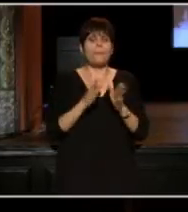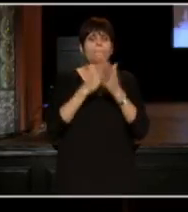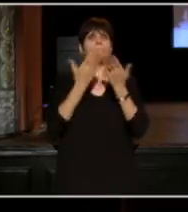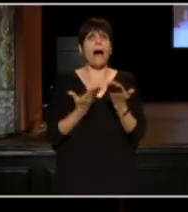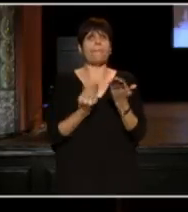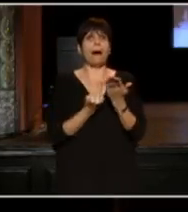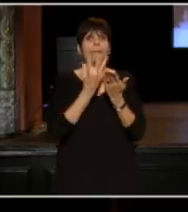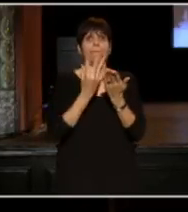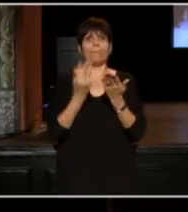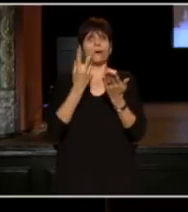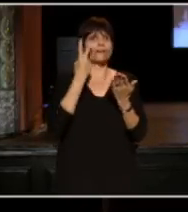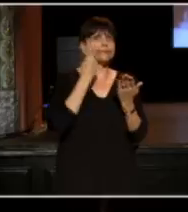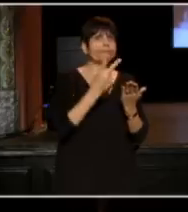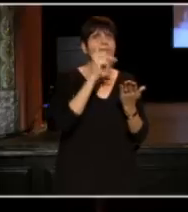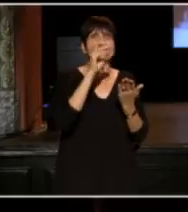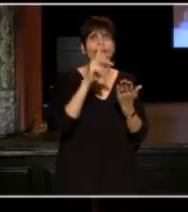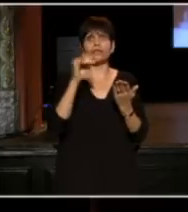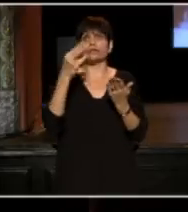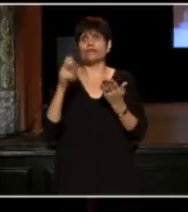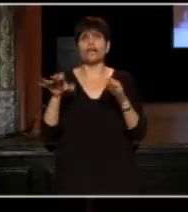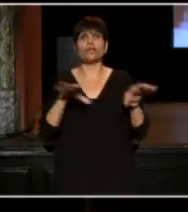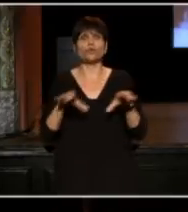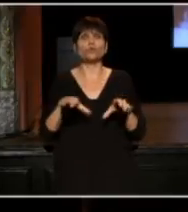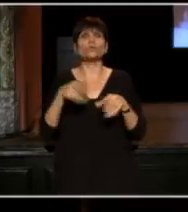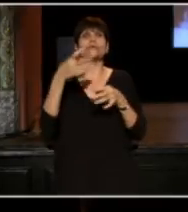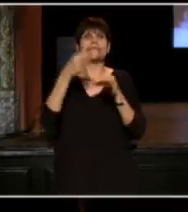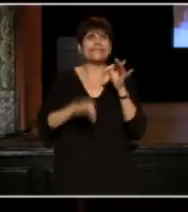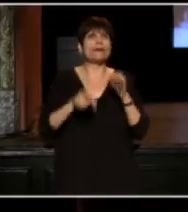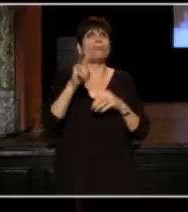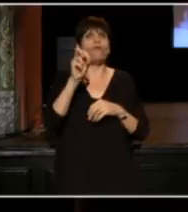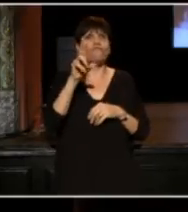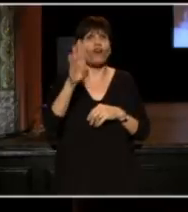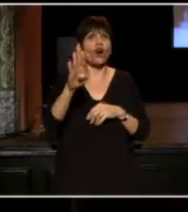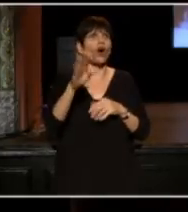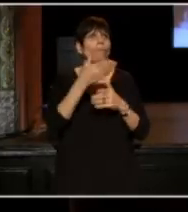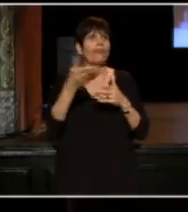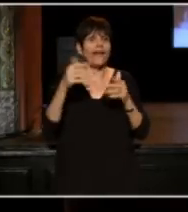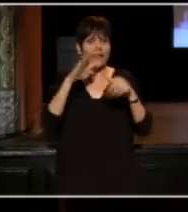see Dick or Jane do simple verb thing and move on with your life.